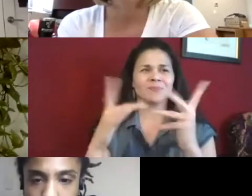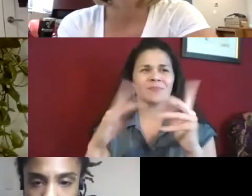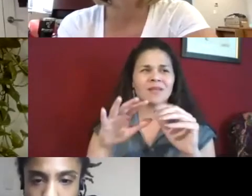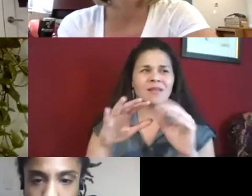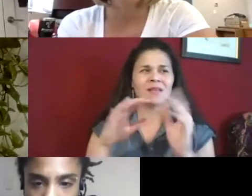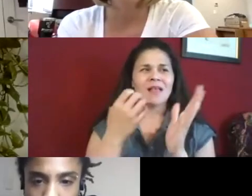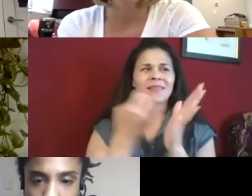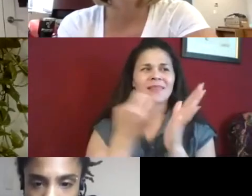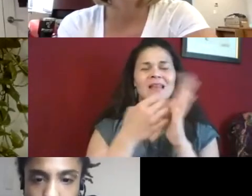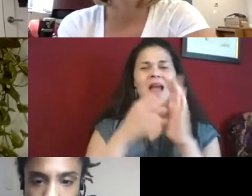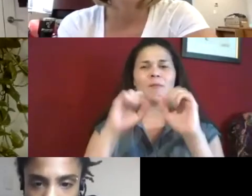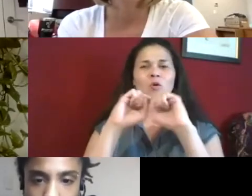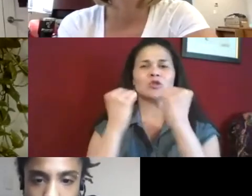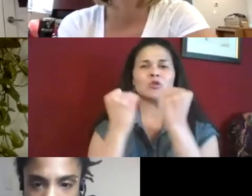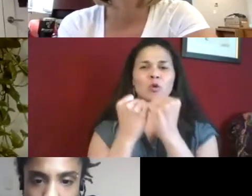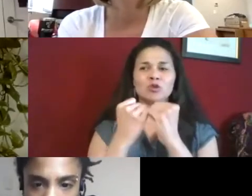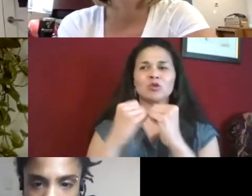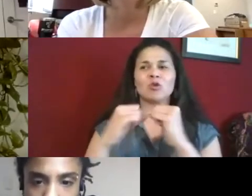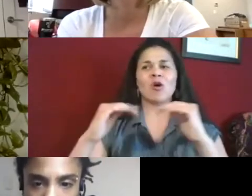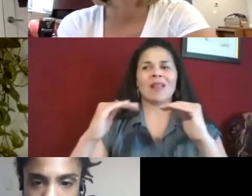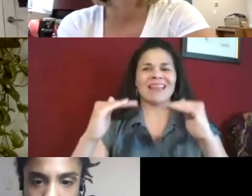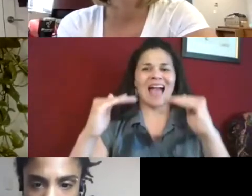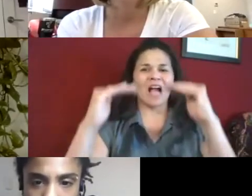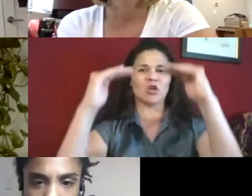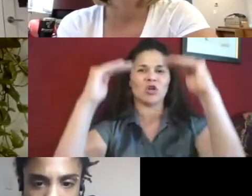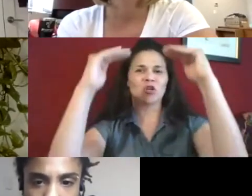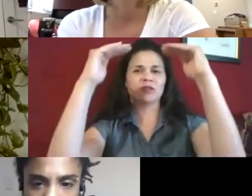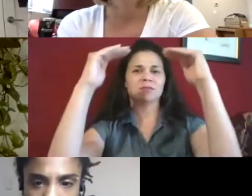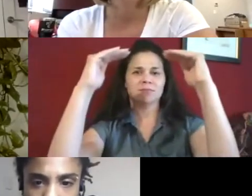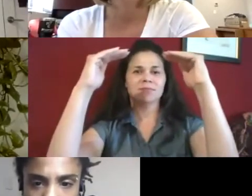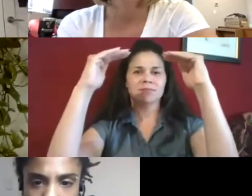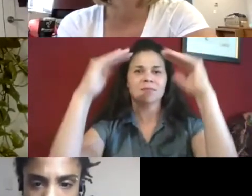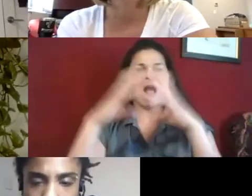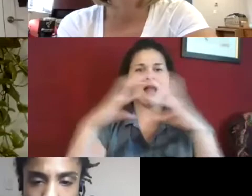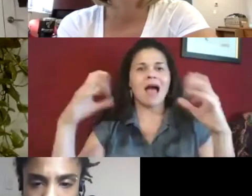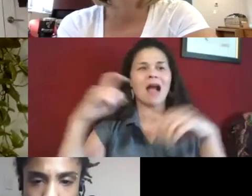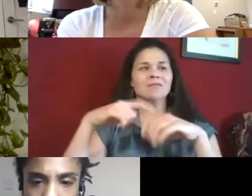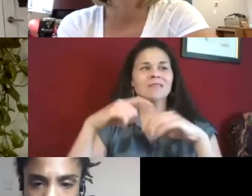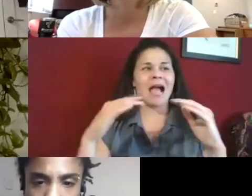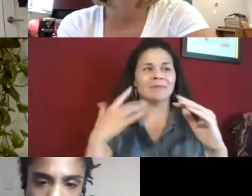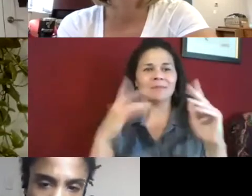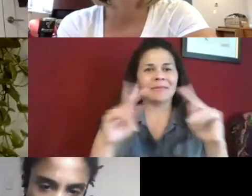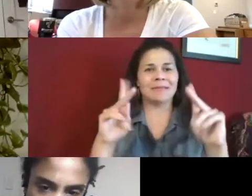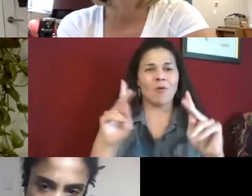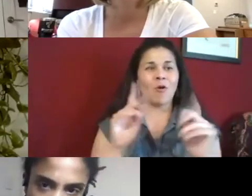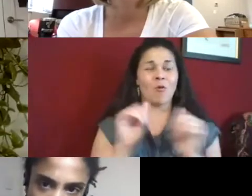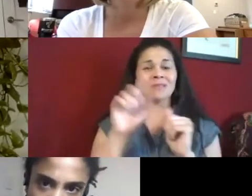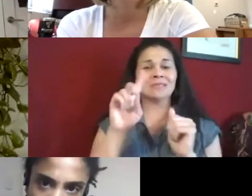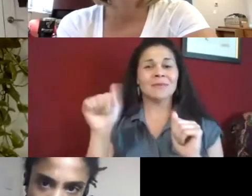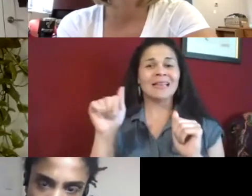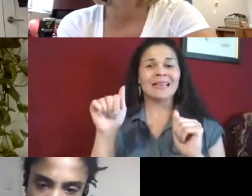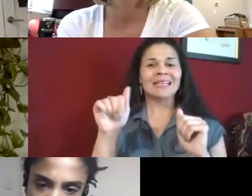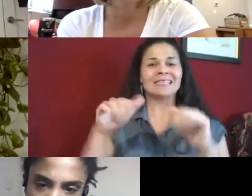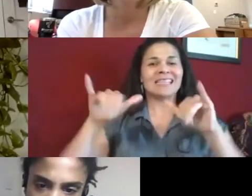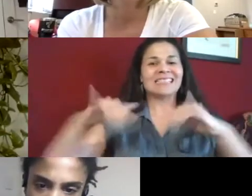more people and help our social elevation as well. I feel like, a lot